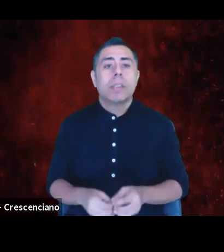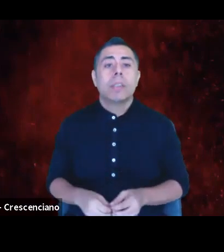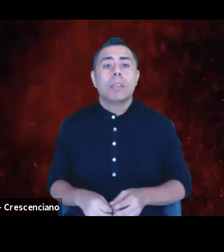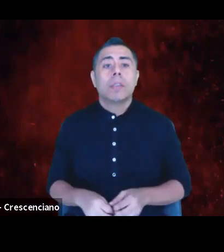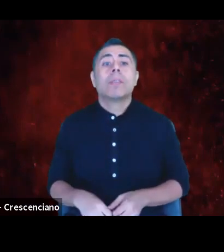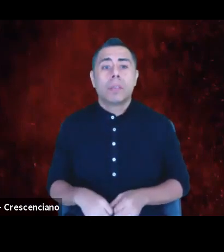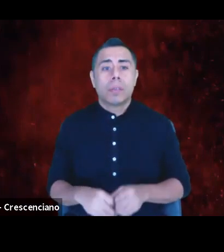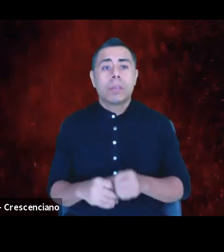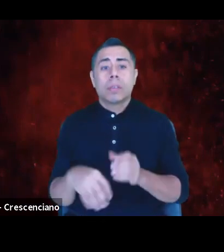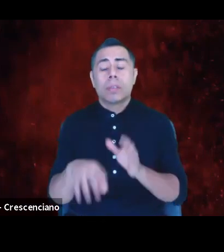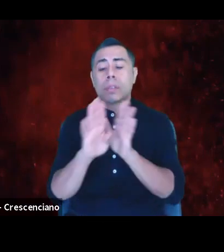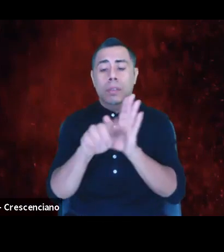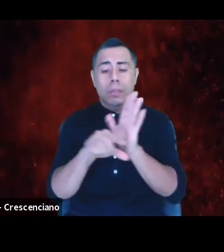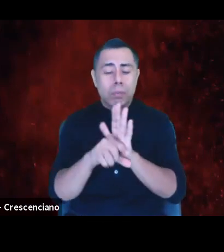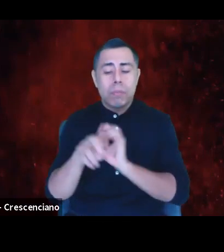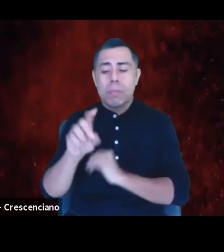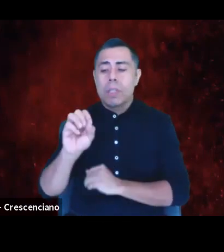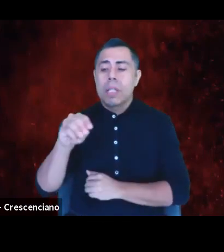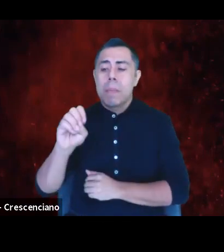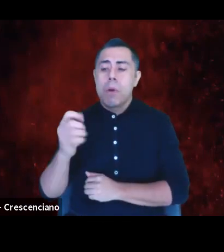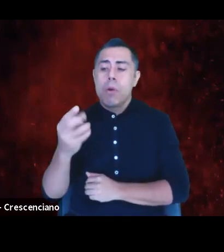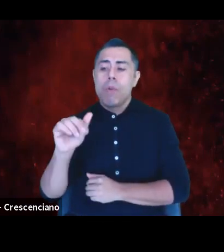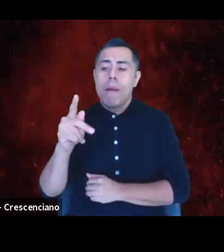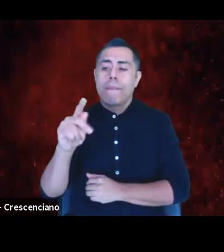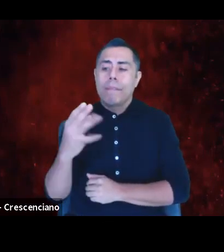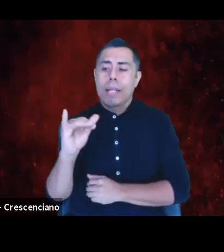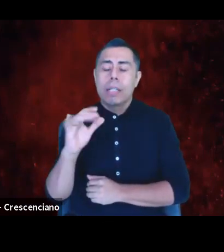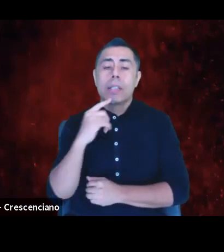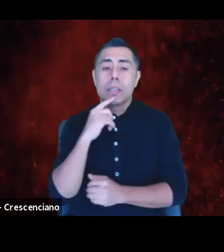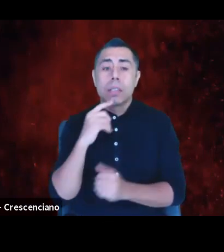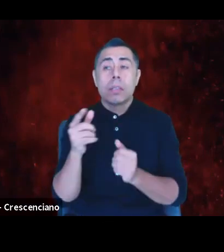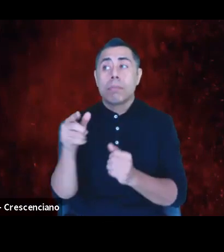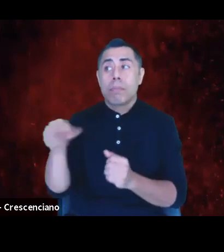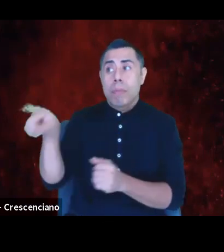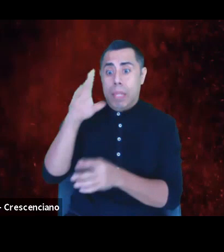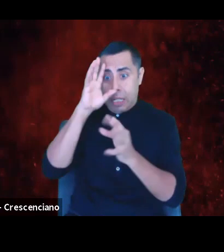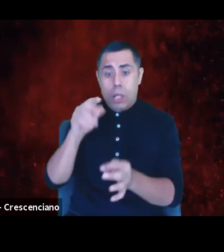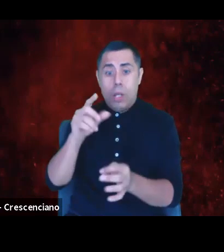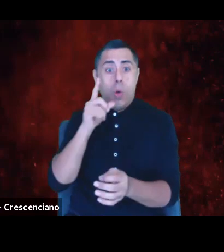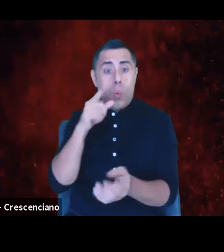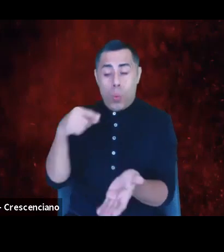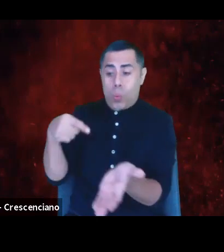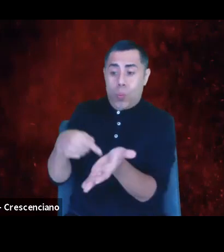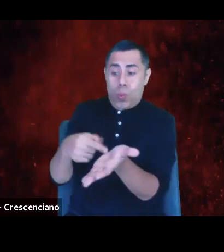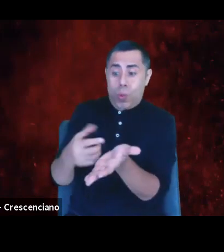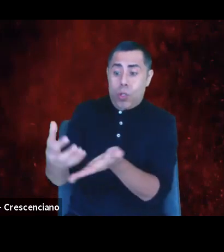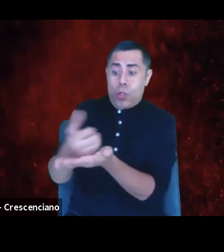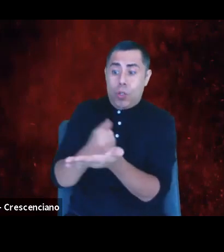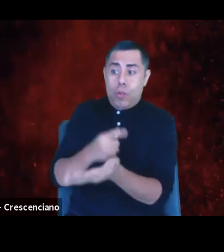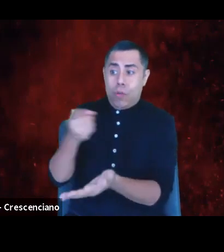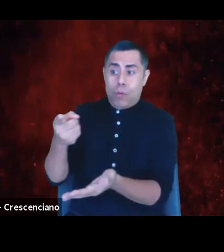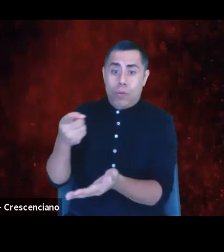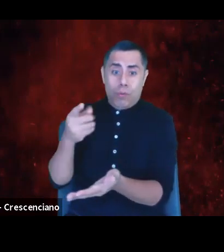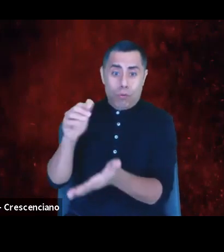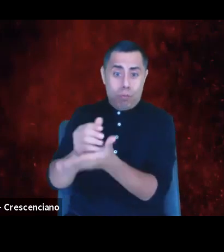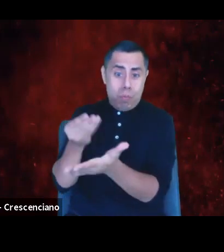most deserving of these essential dollars are white-led and white-serving. As we extend the field's disinterest out